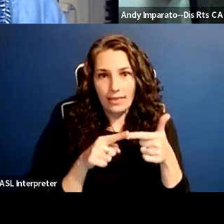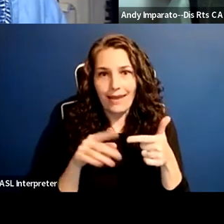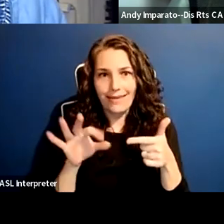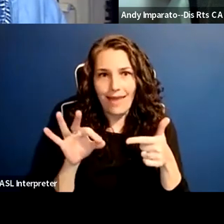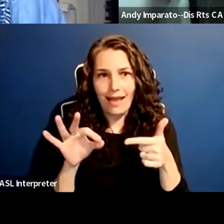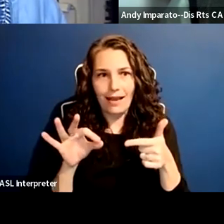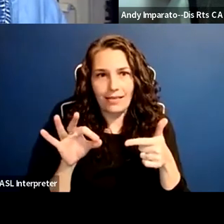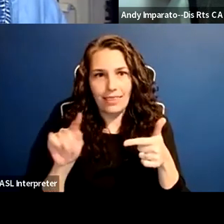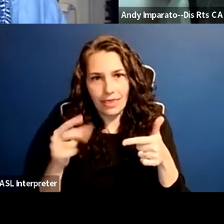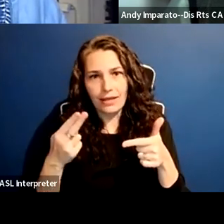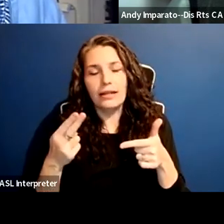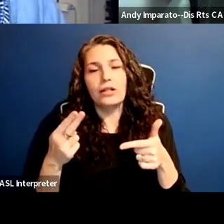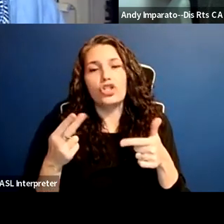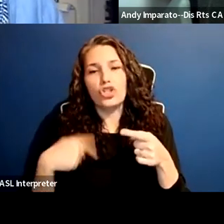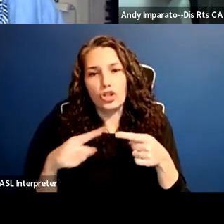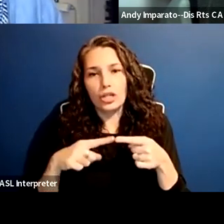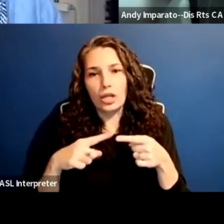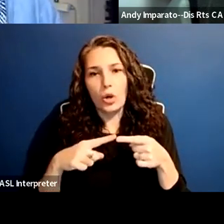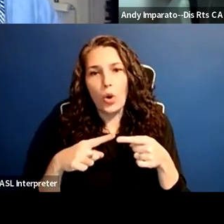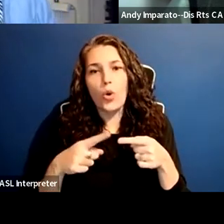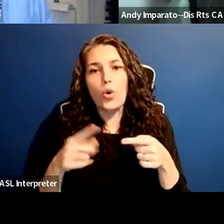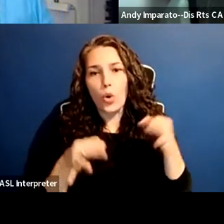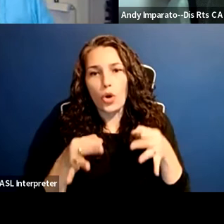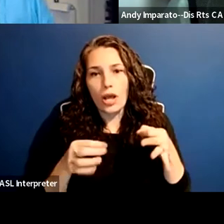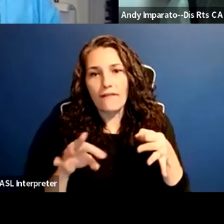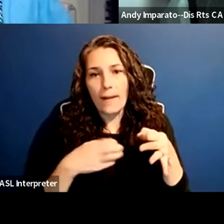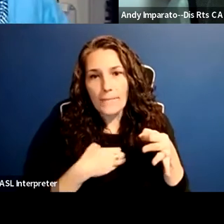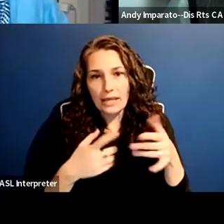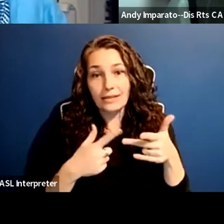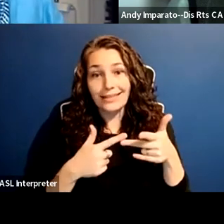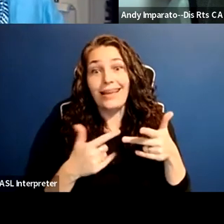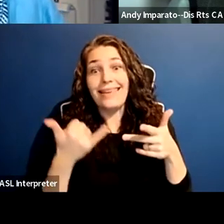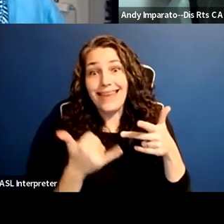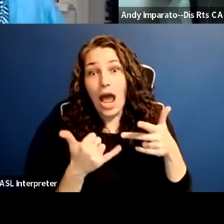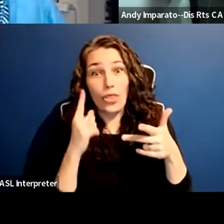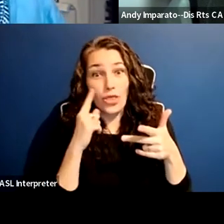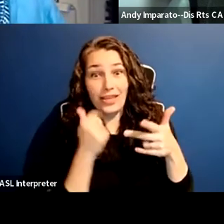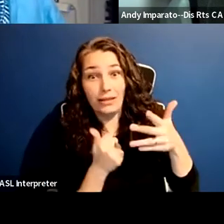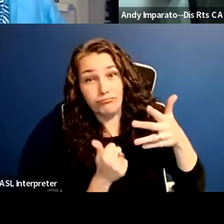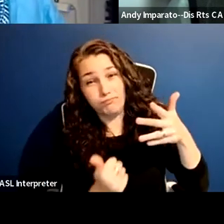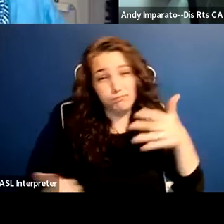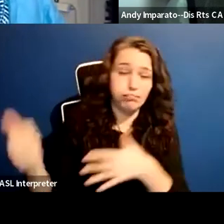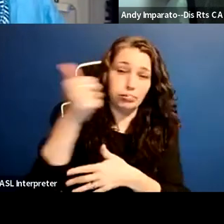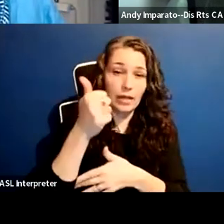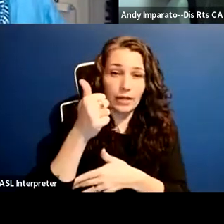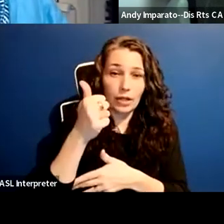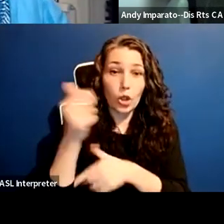And now, the Community College District is thinking about appealing this case to the Supreme Court and arguing to the Supreme Court